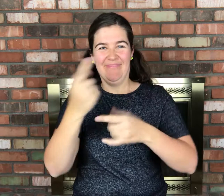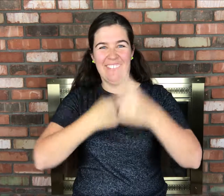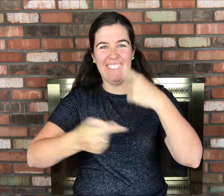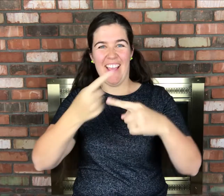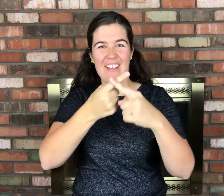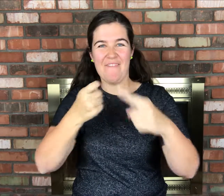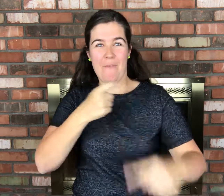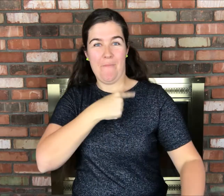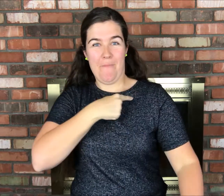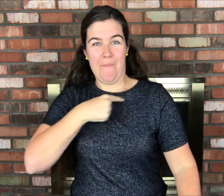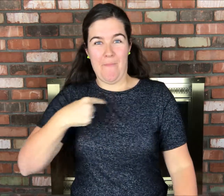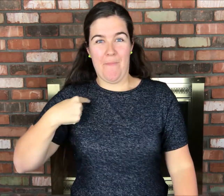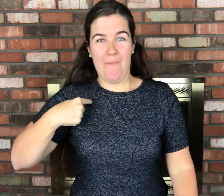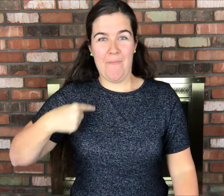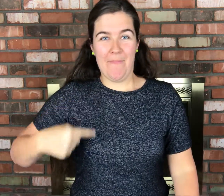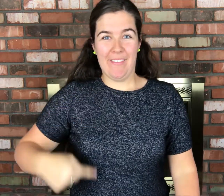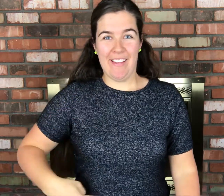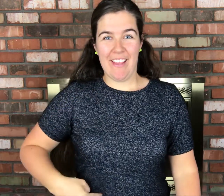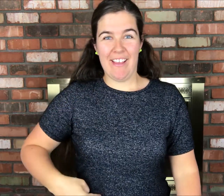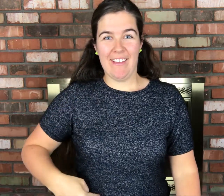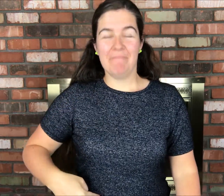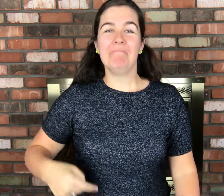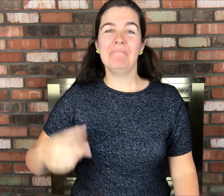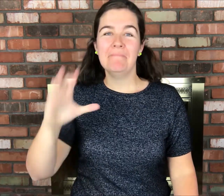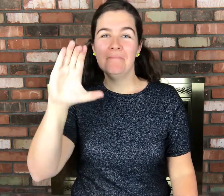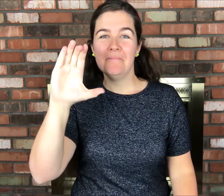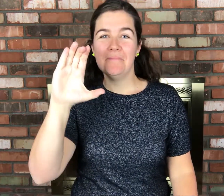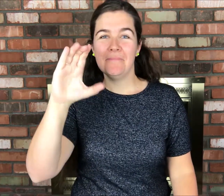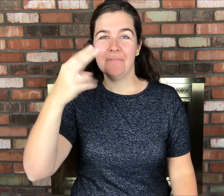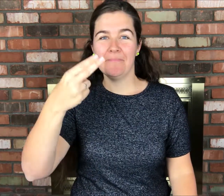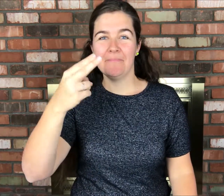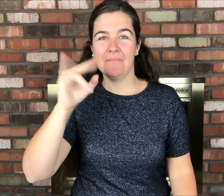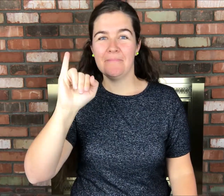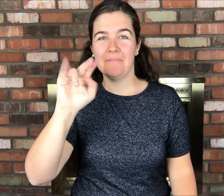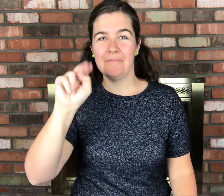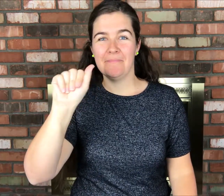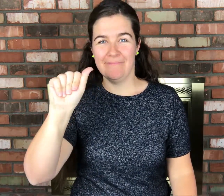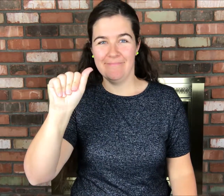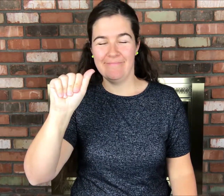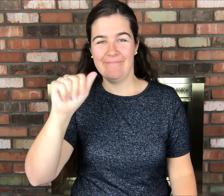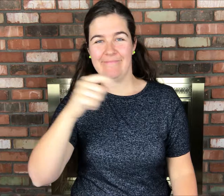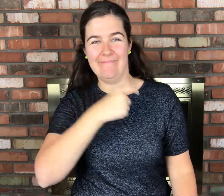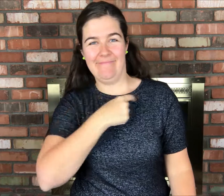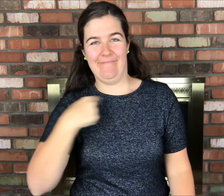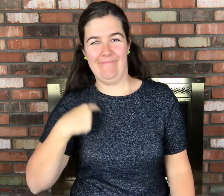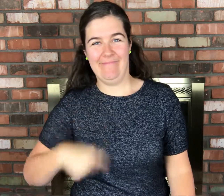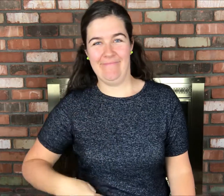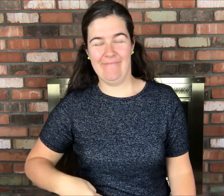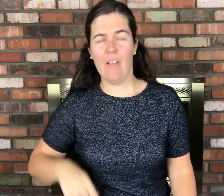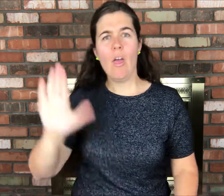Today's sign is from China.